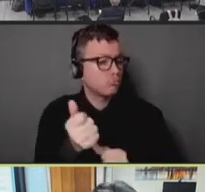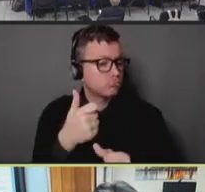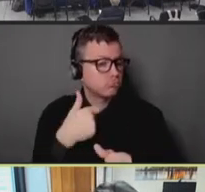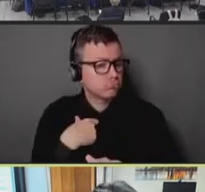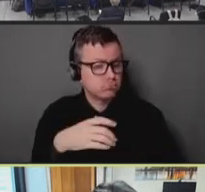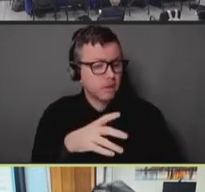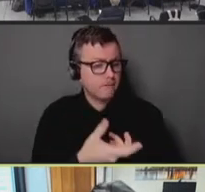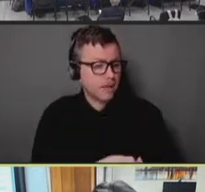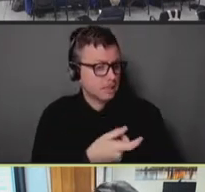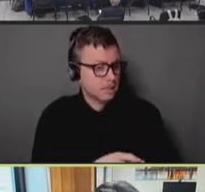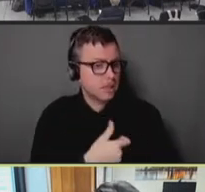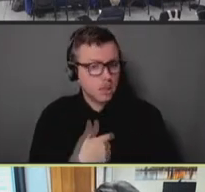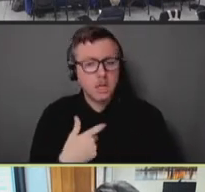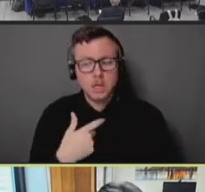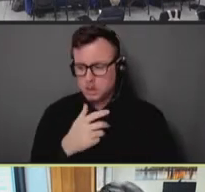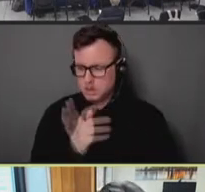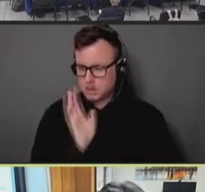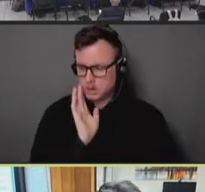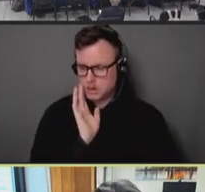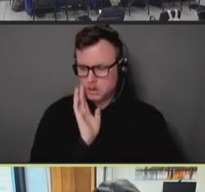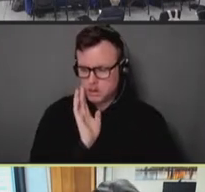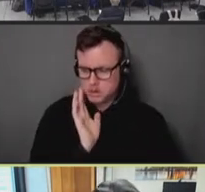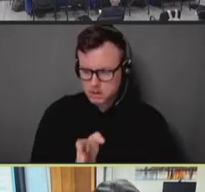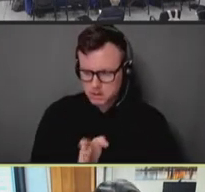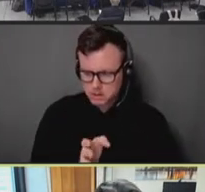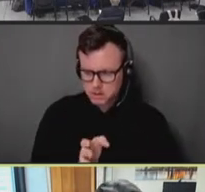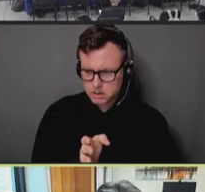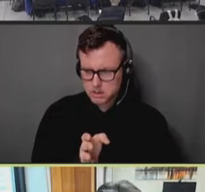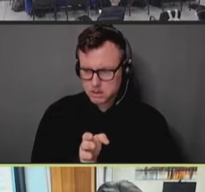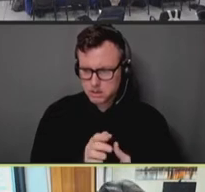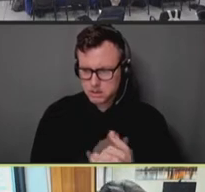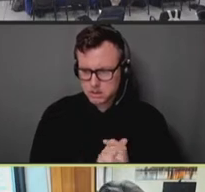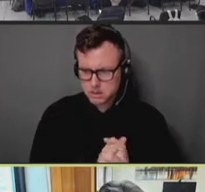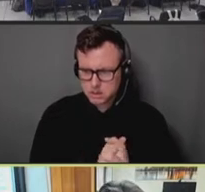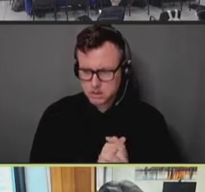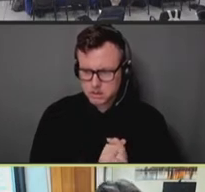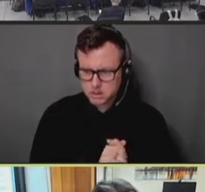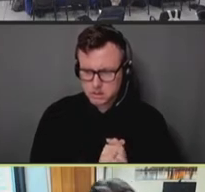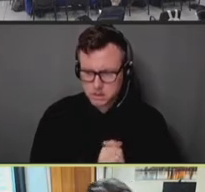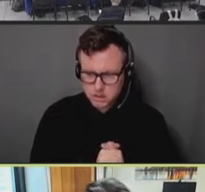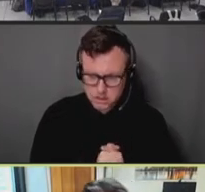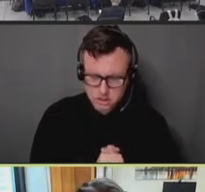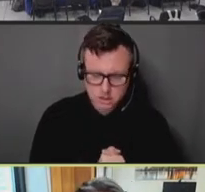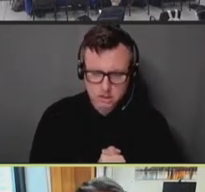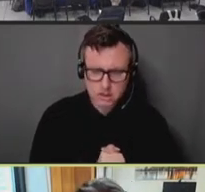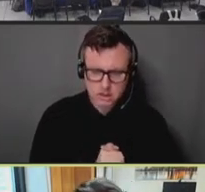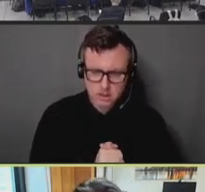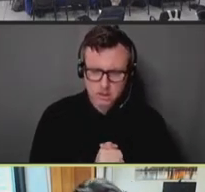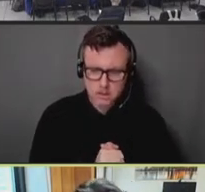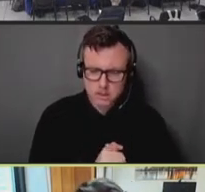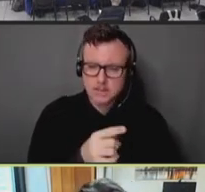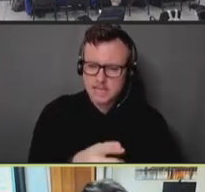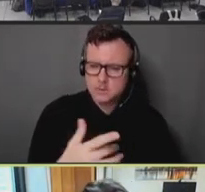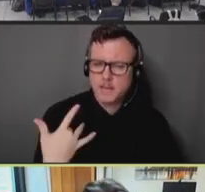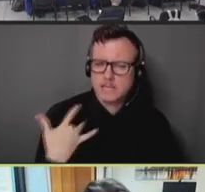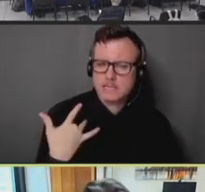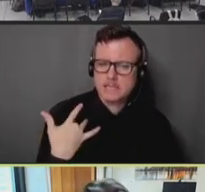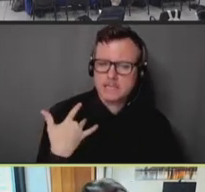as expected, are -- have been administered to men, and consistent with the demographics of the risk